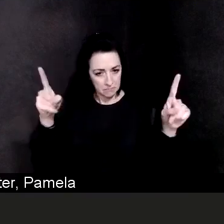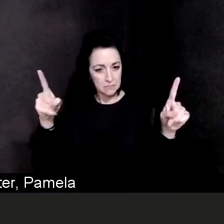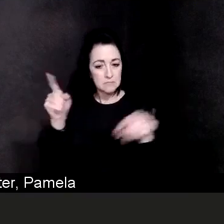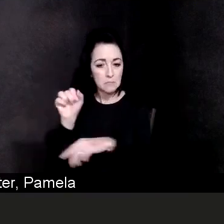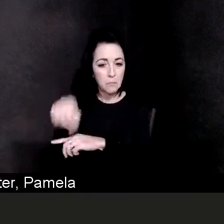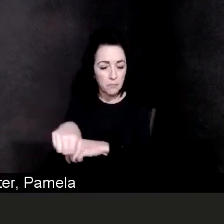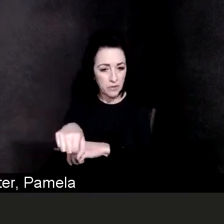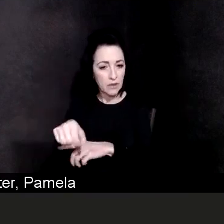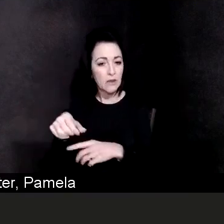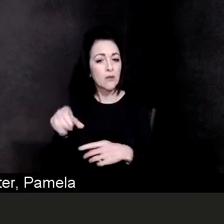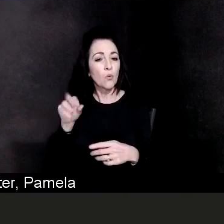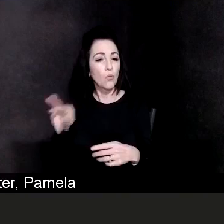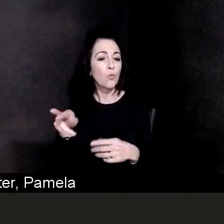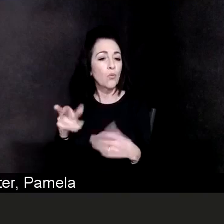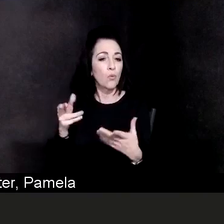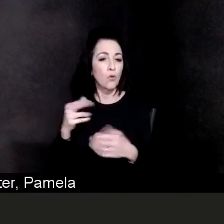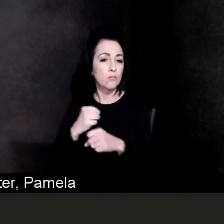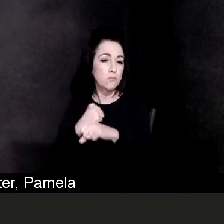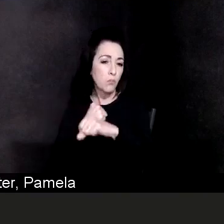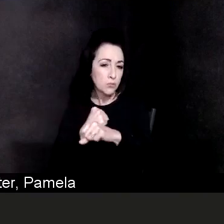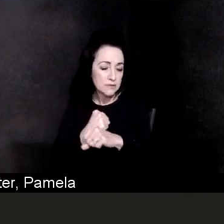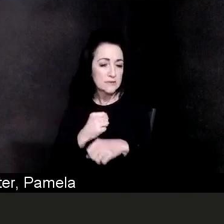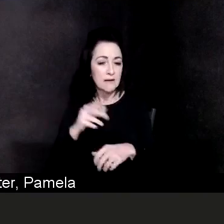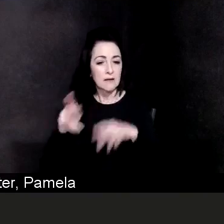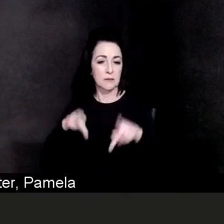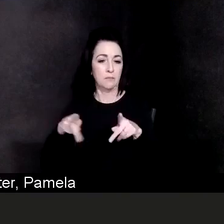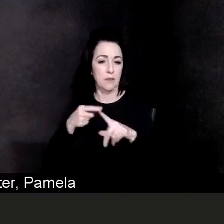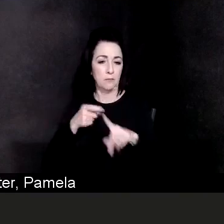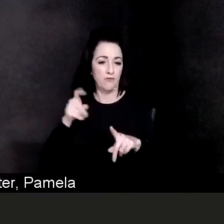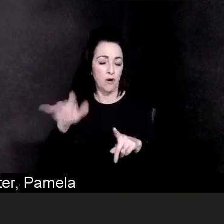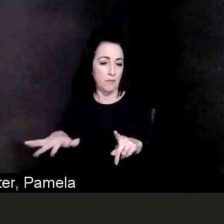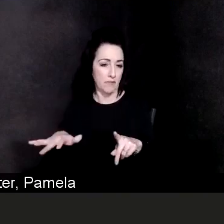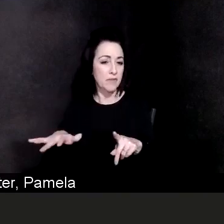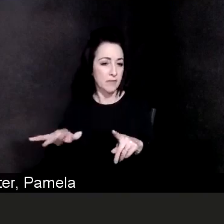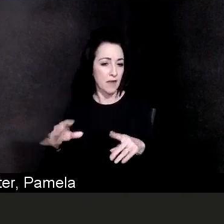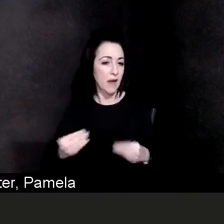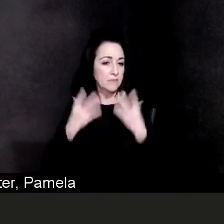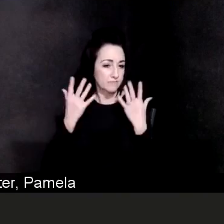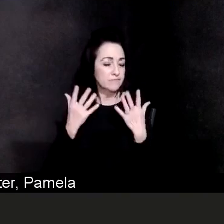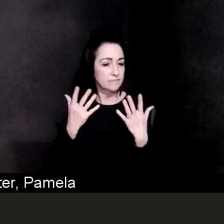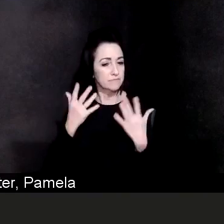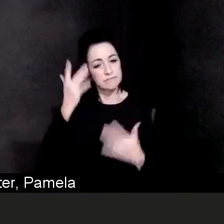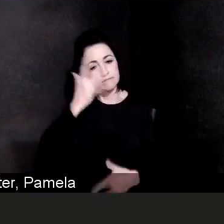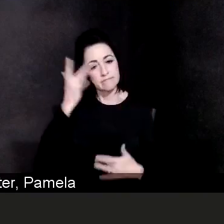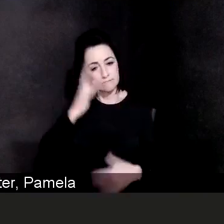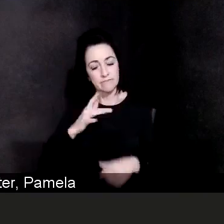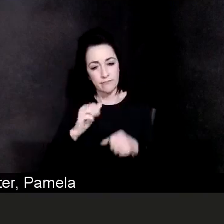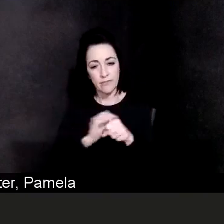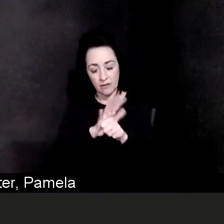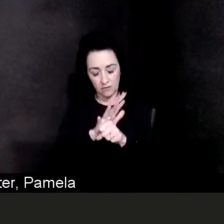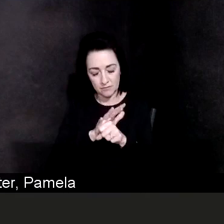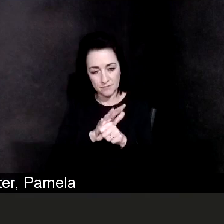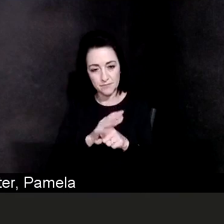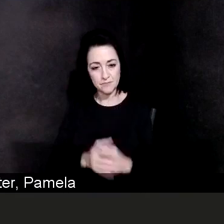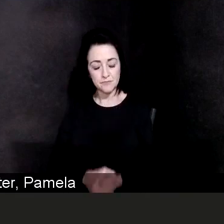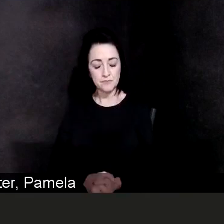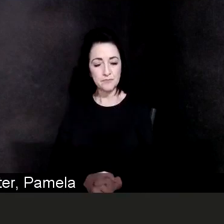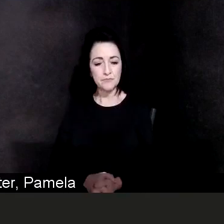but I think that that's very important and that's also probably a good leeway into talking about the vaccine.